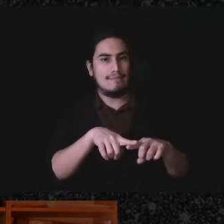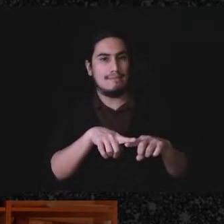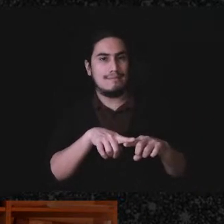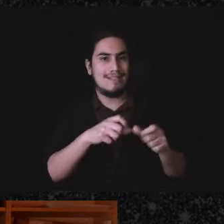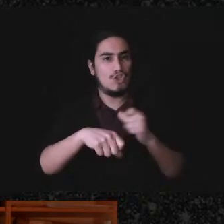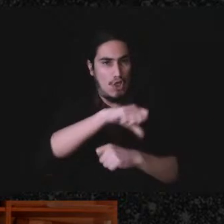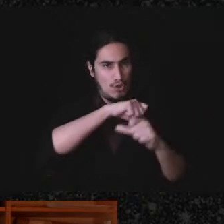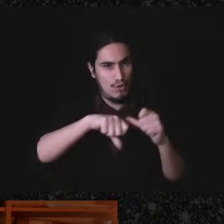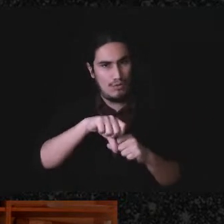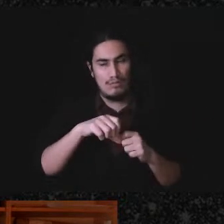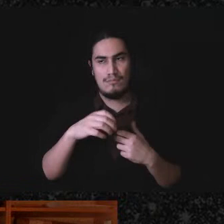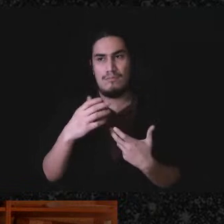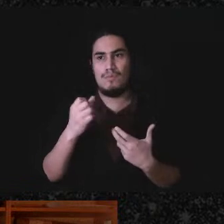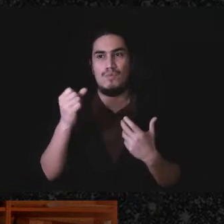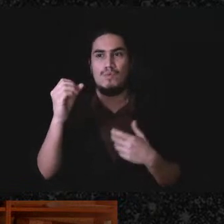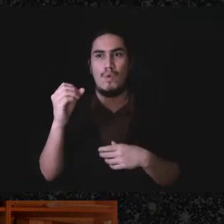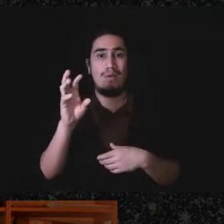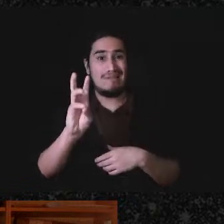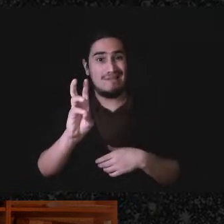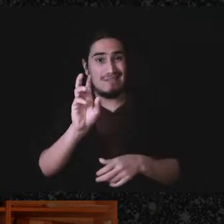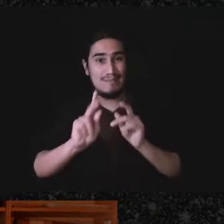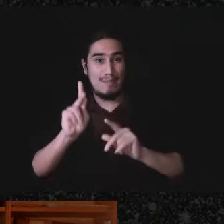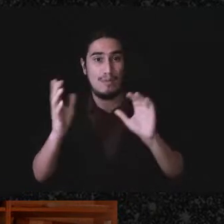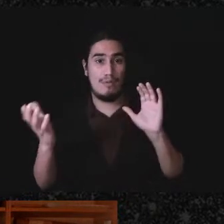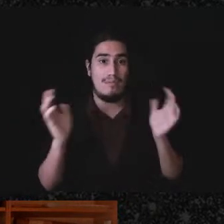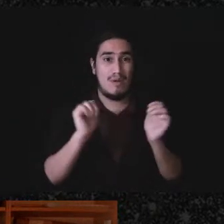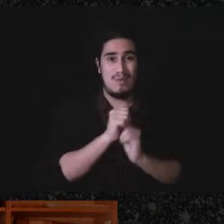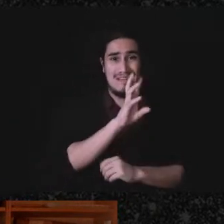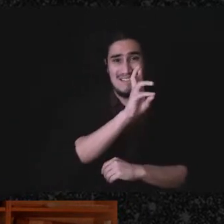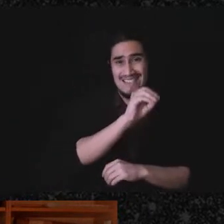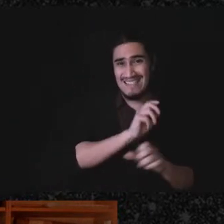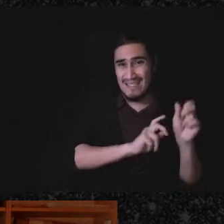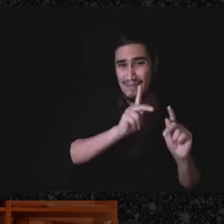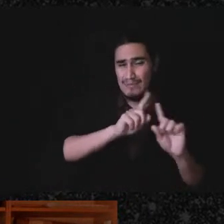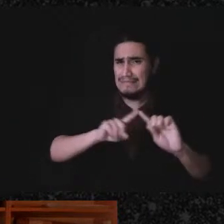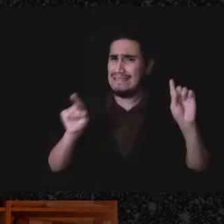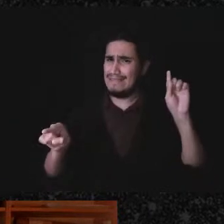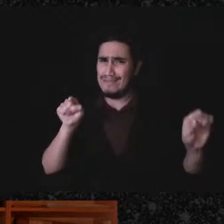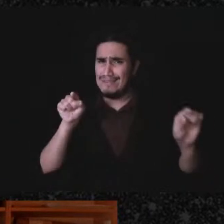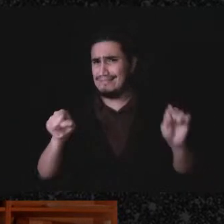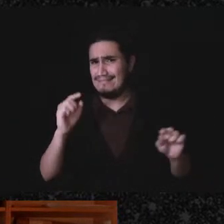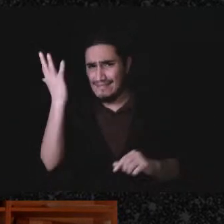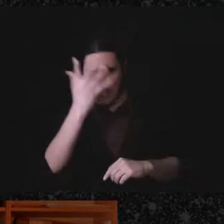you know, doing this with six people versus 60 people is very different, doing this, you know,